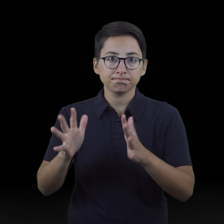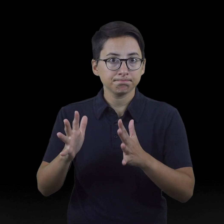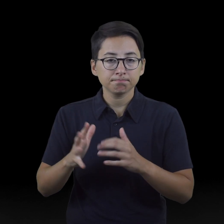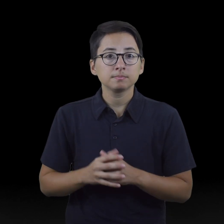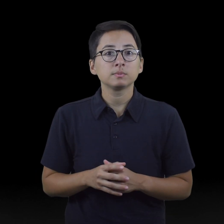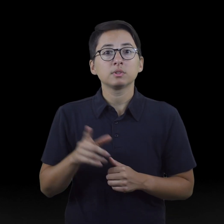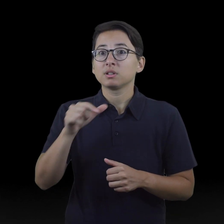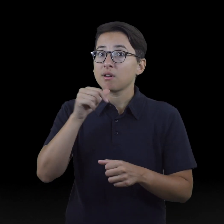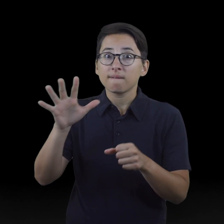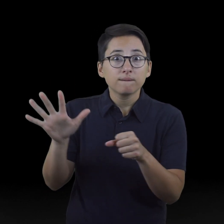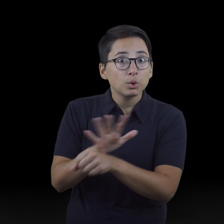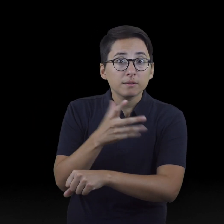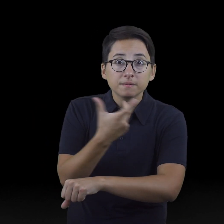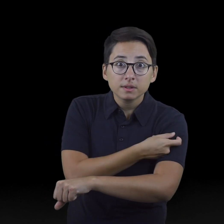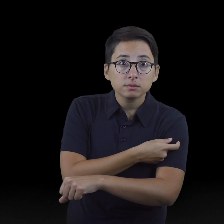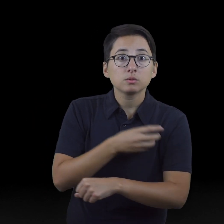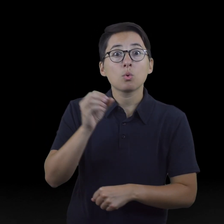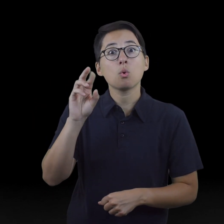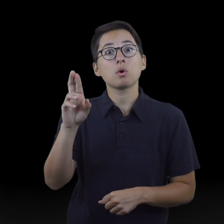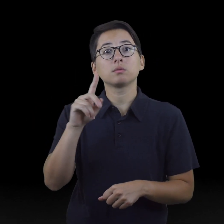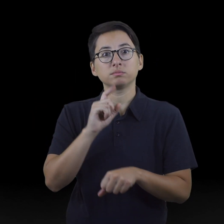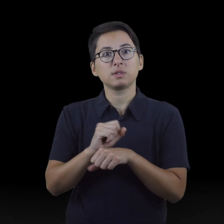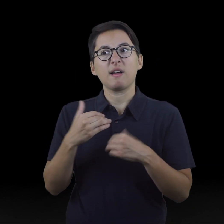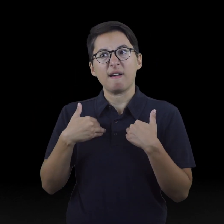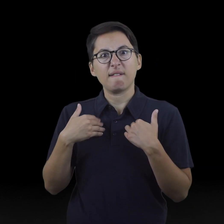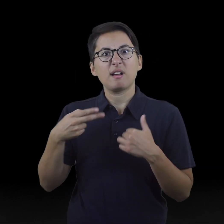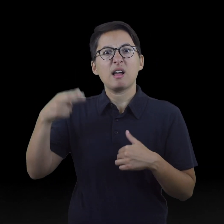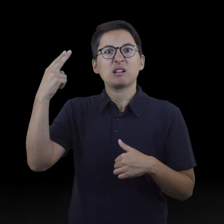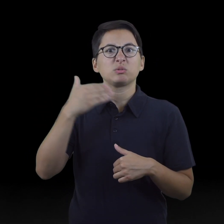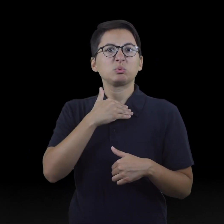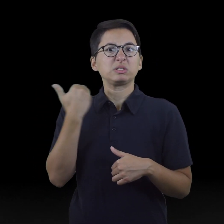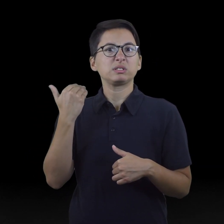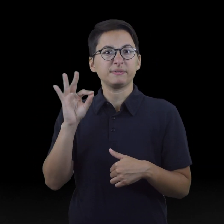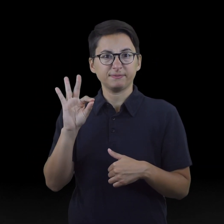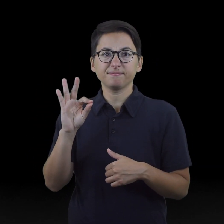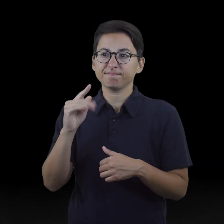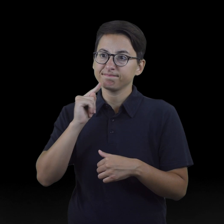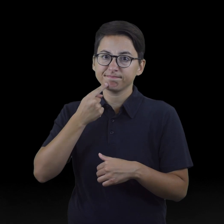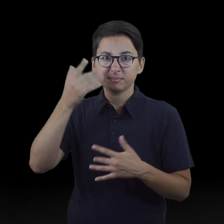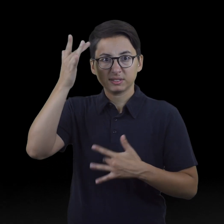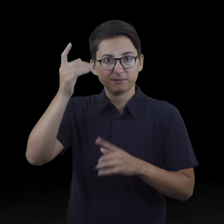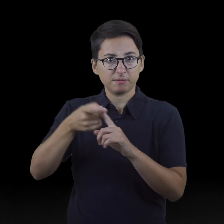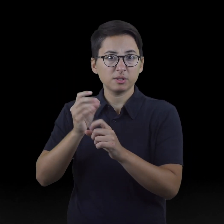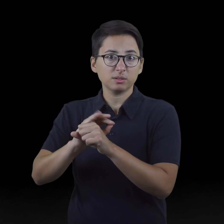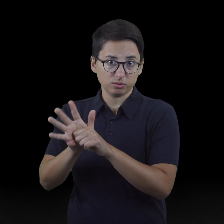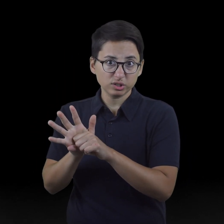not fully vaccinated, or at an increased risk for severe disease from COVID-19.